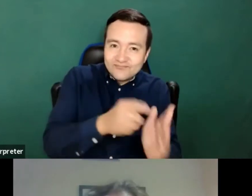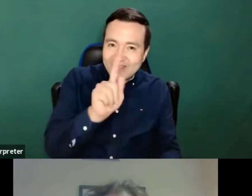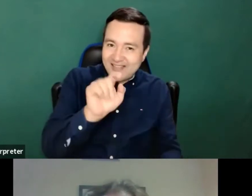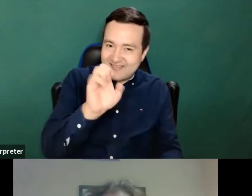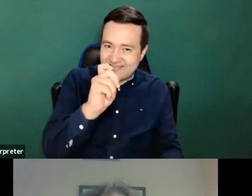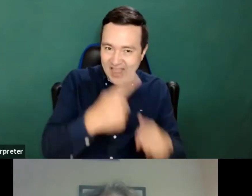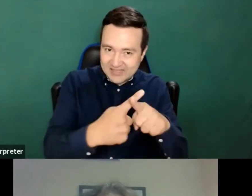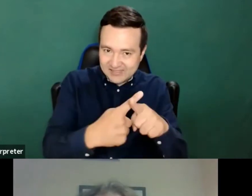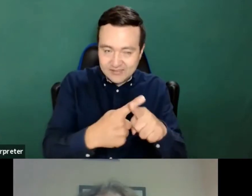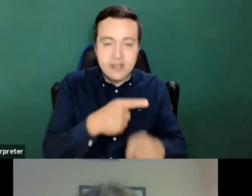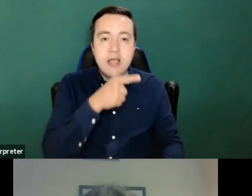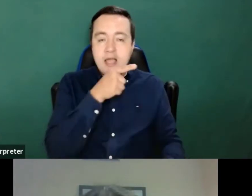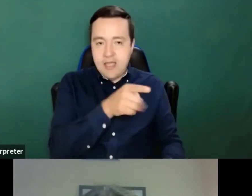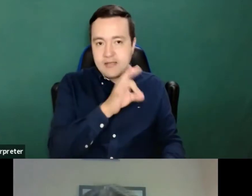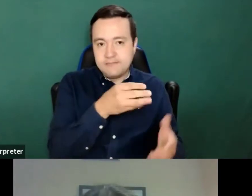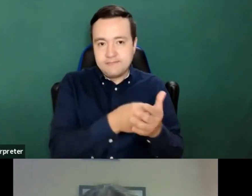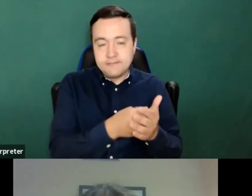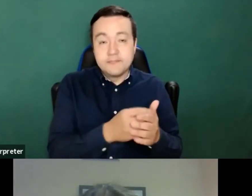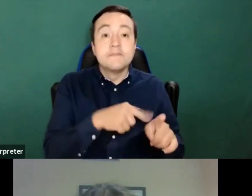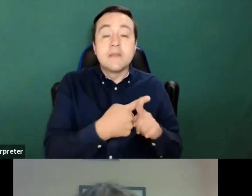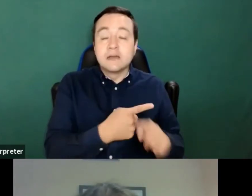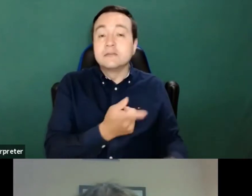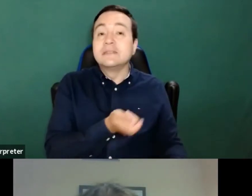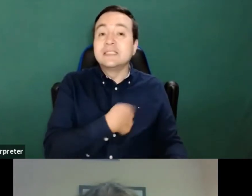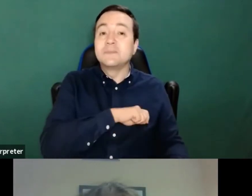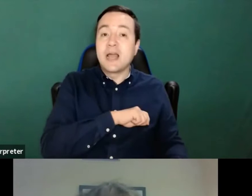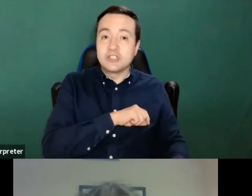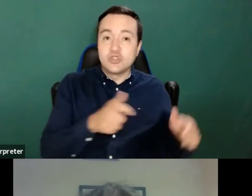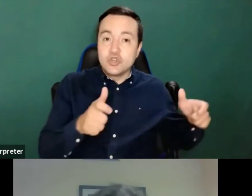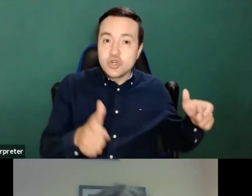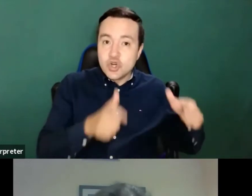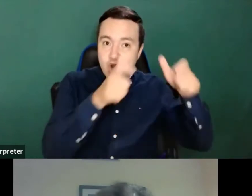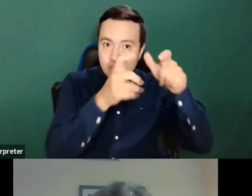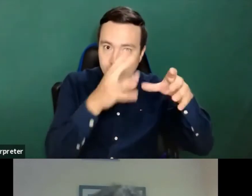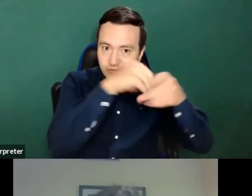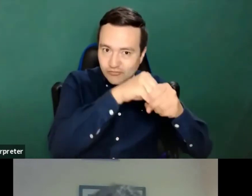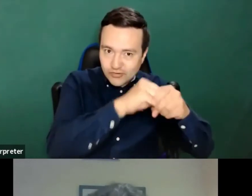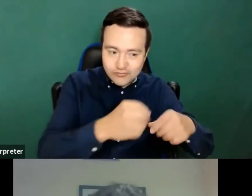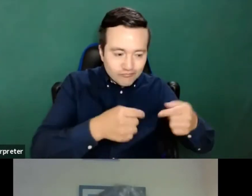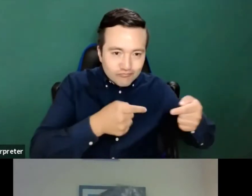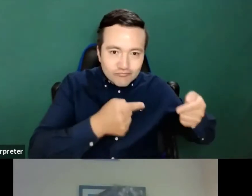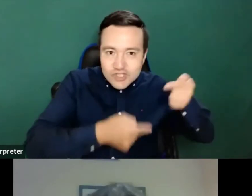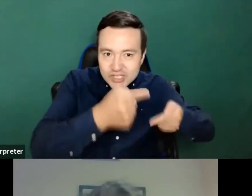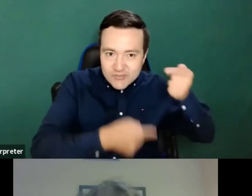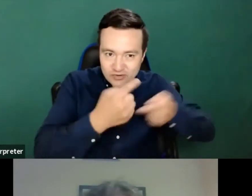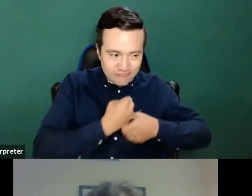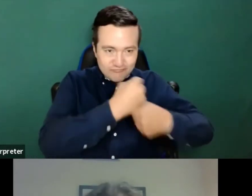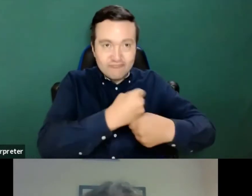Spanish Congress stuff their PJs, well, here, their spot functionality documents are not accessible.